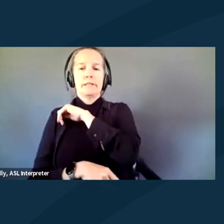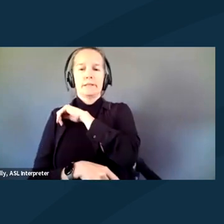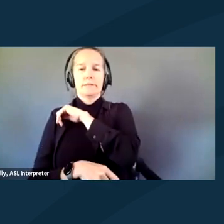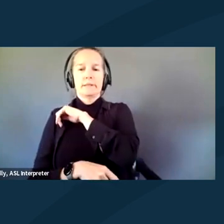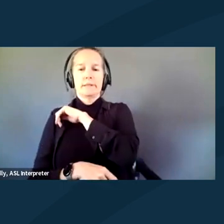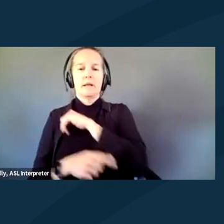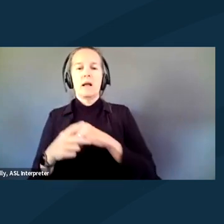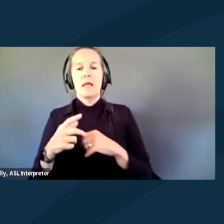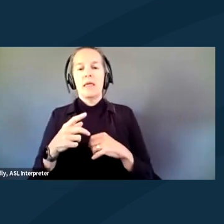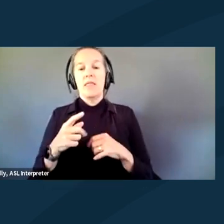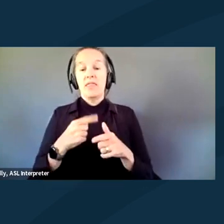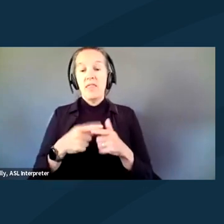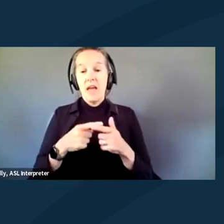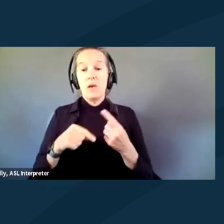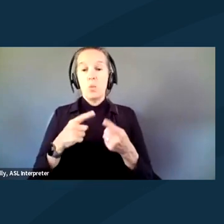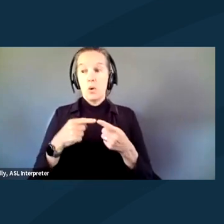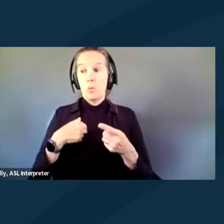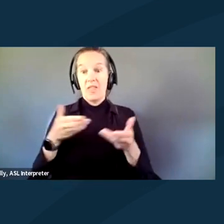And then when we're there in mass,